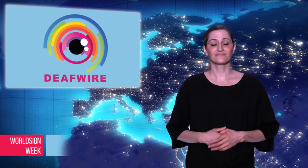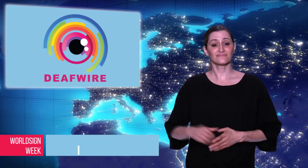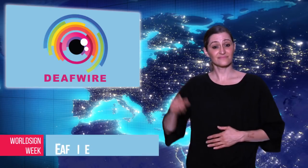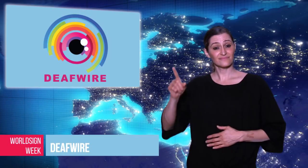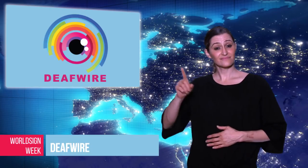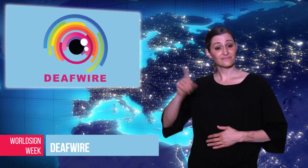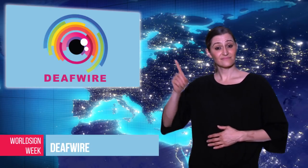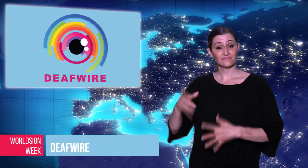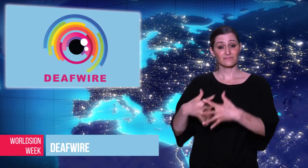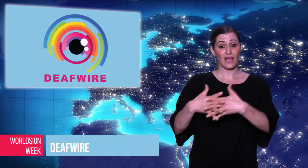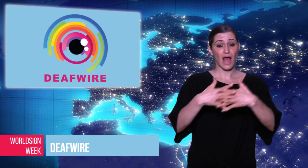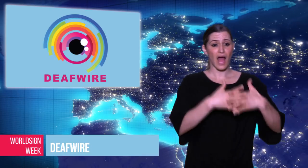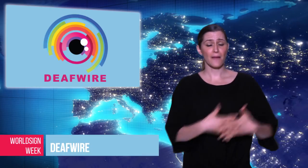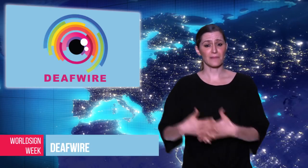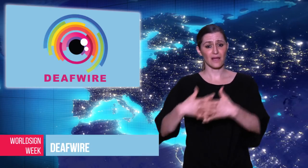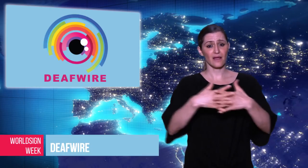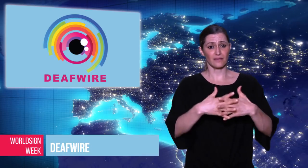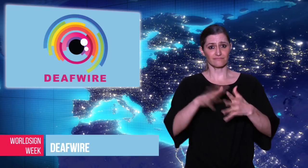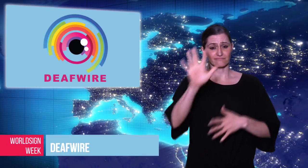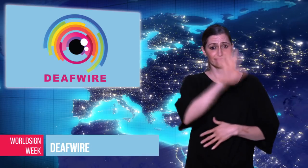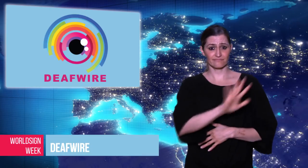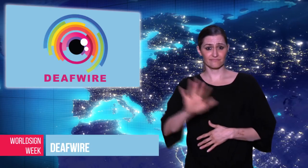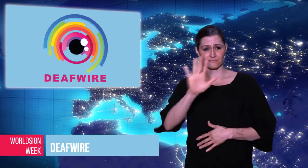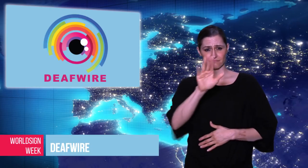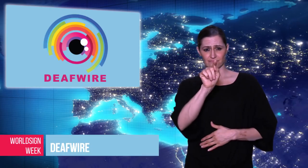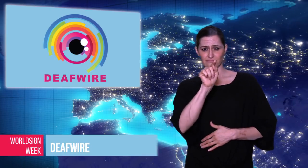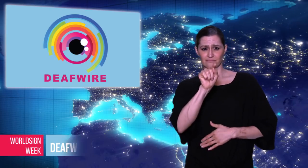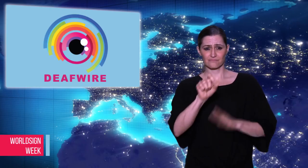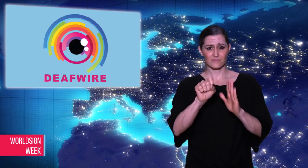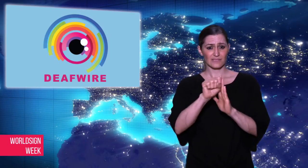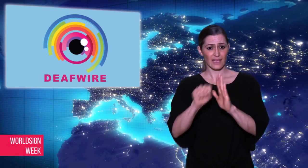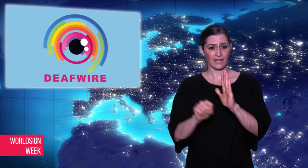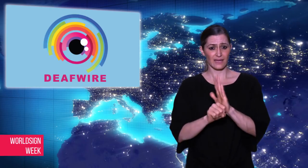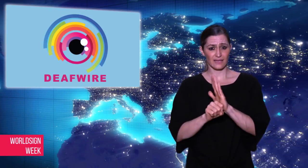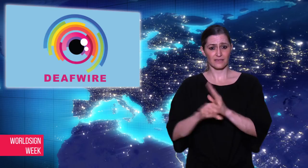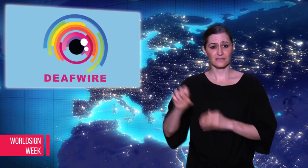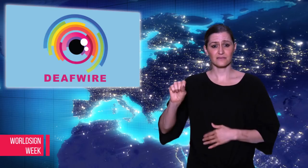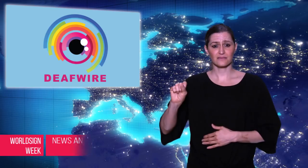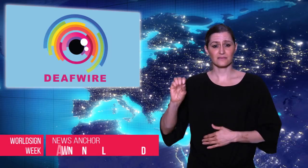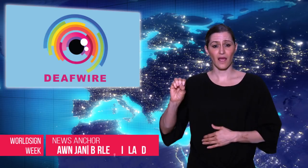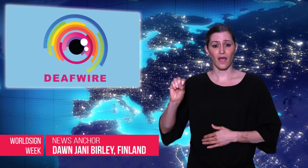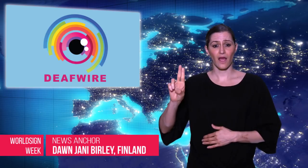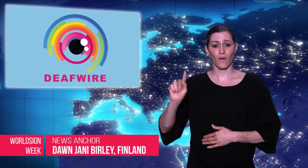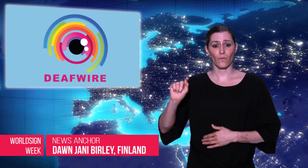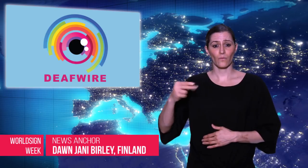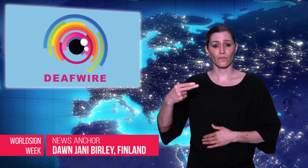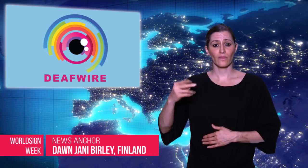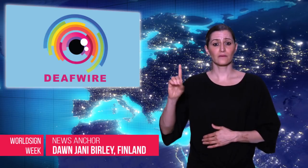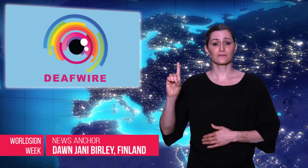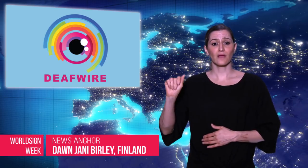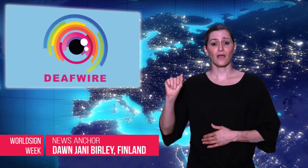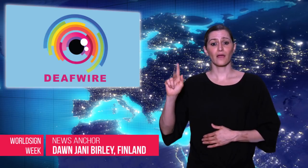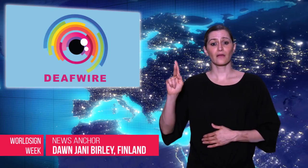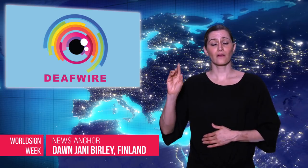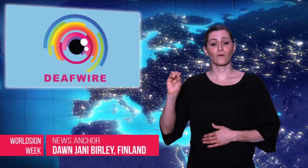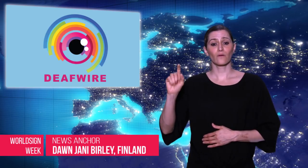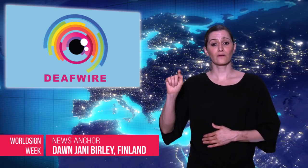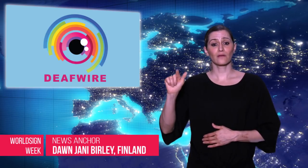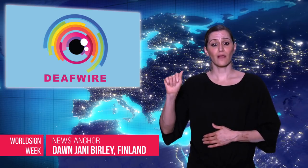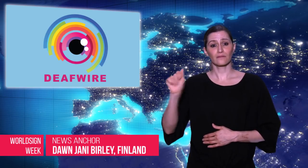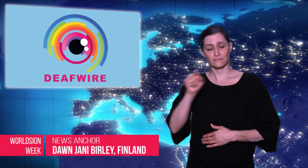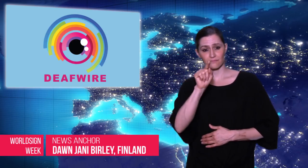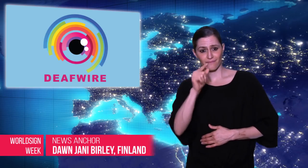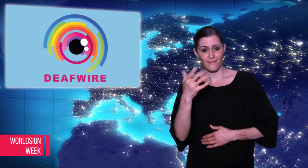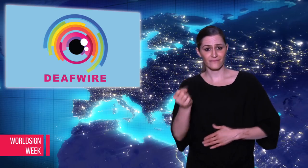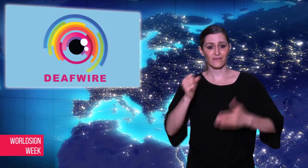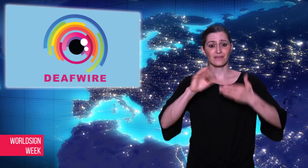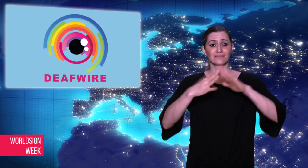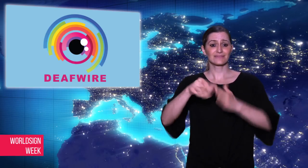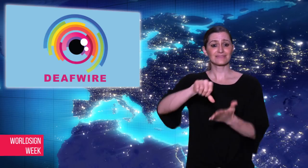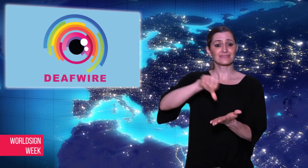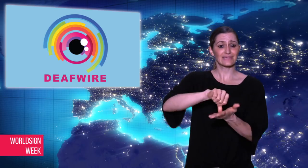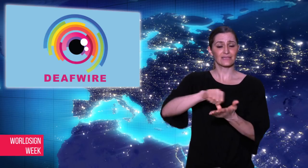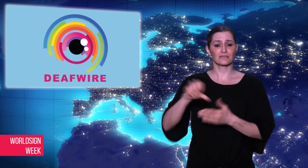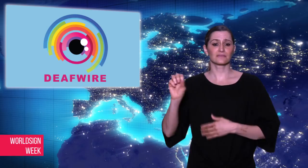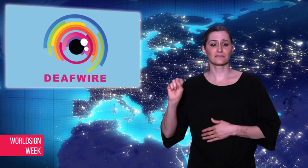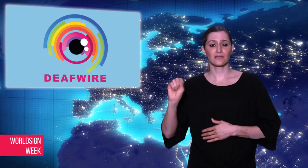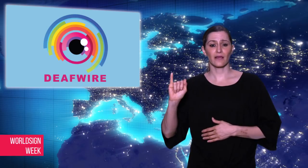Dawn: A Deaf school in the United States, the